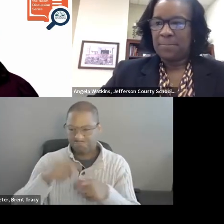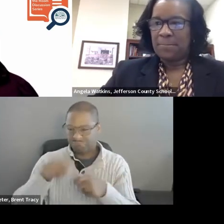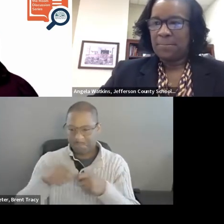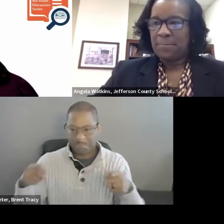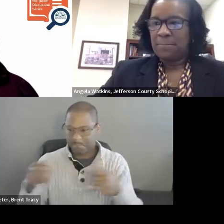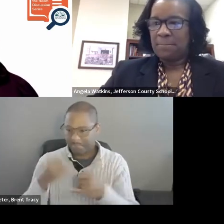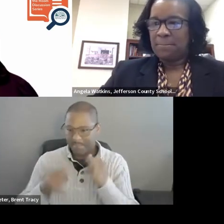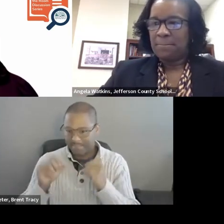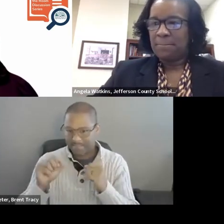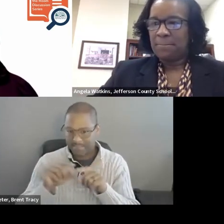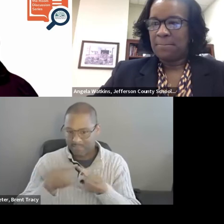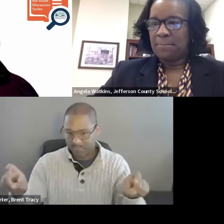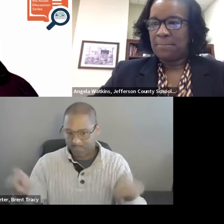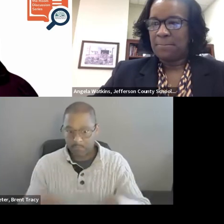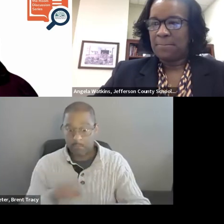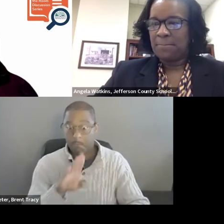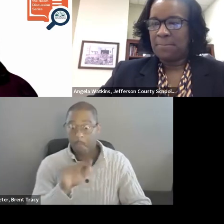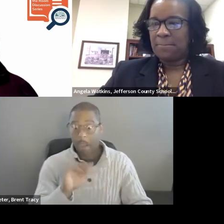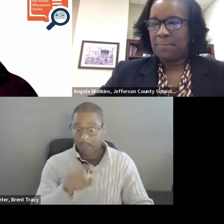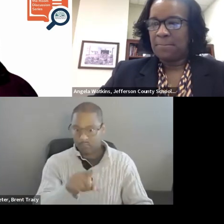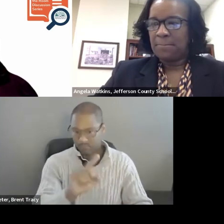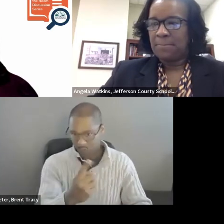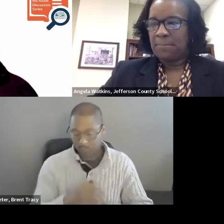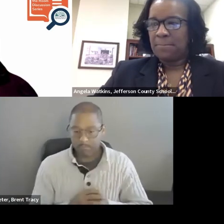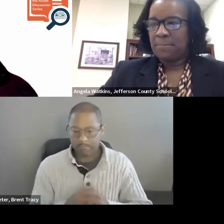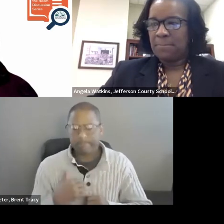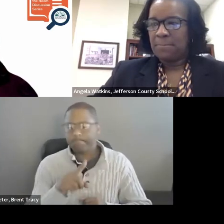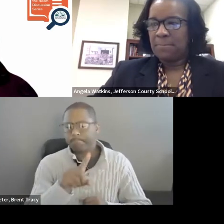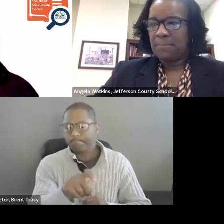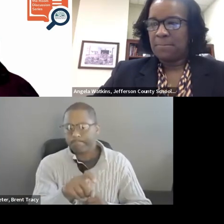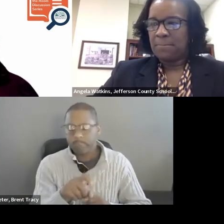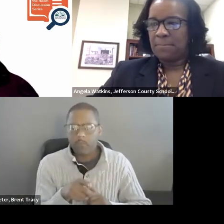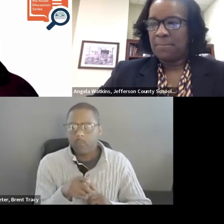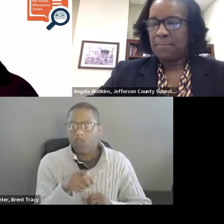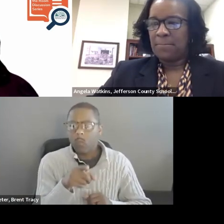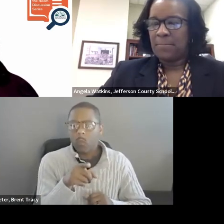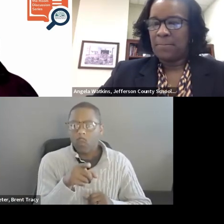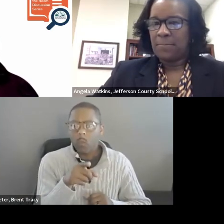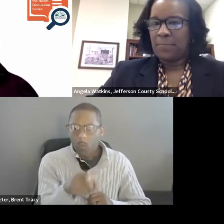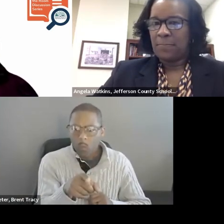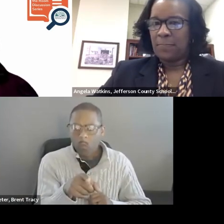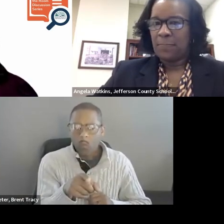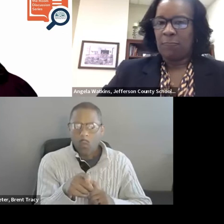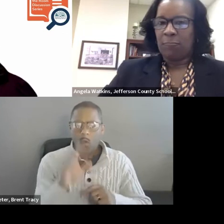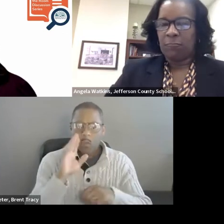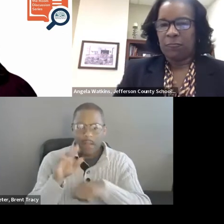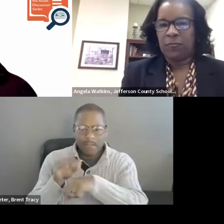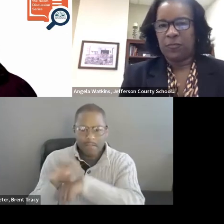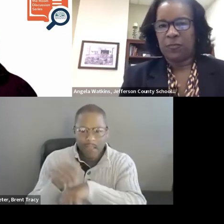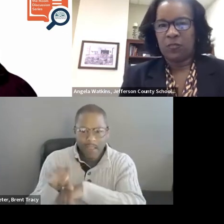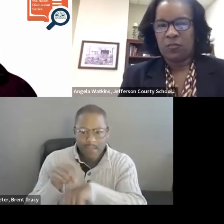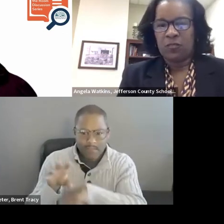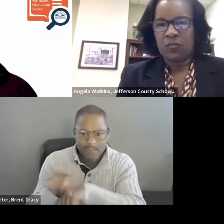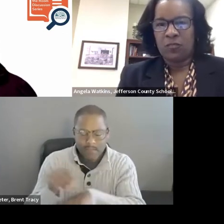What advice would you give to others considering using Instructional Coaching as a means for